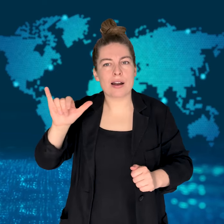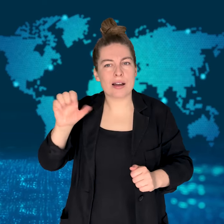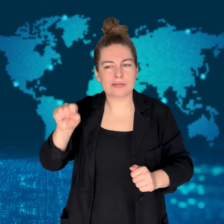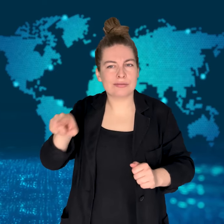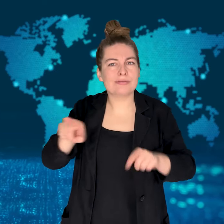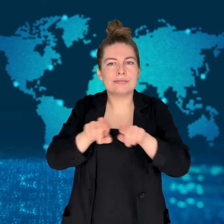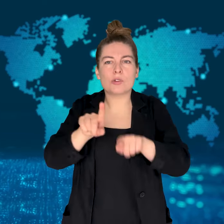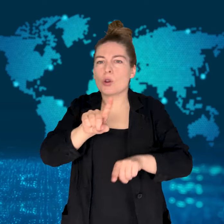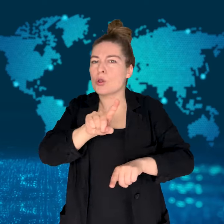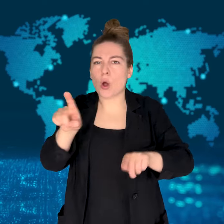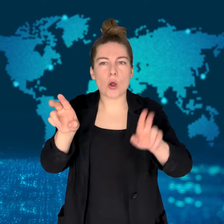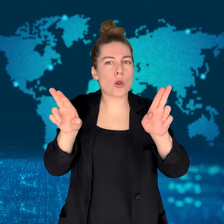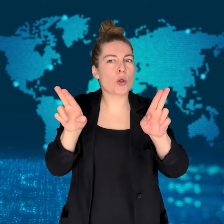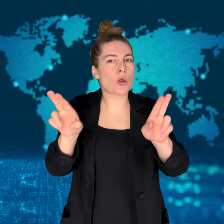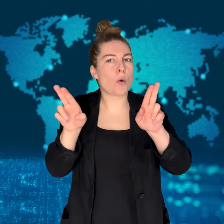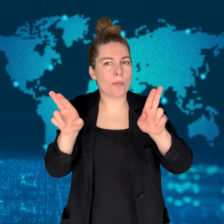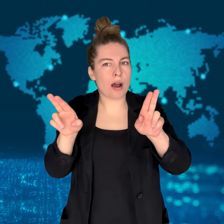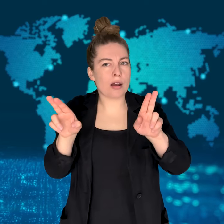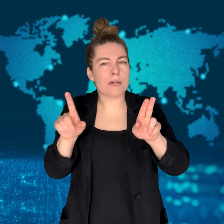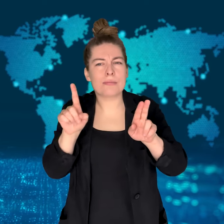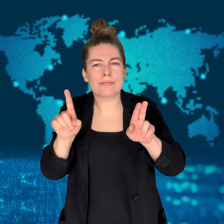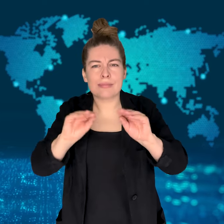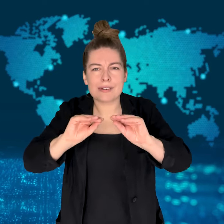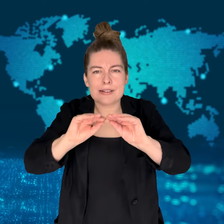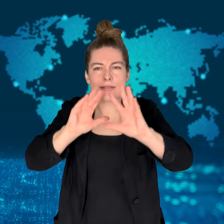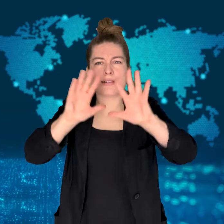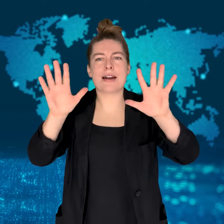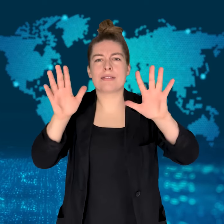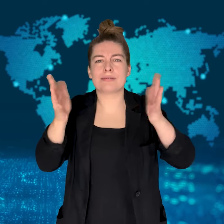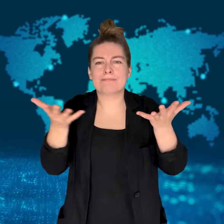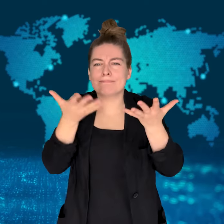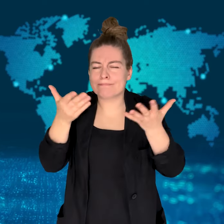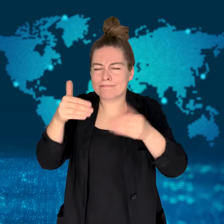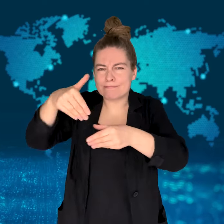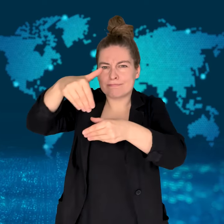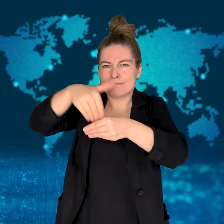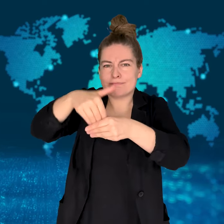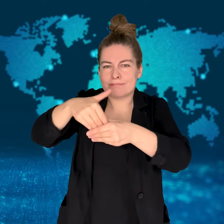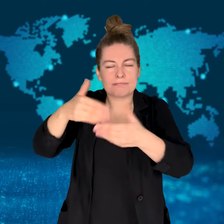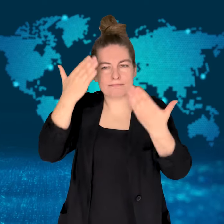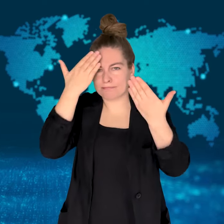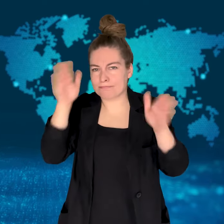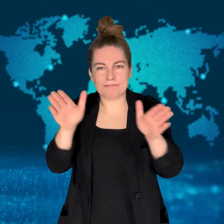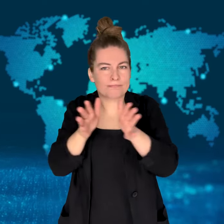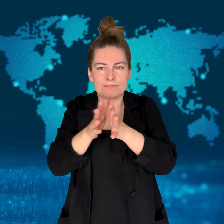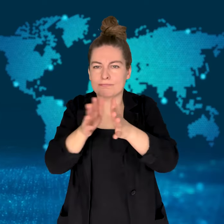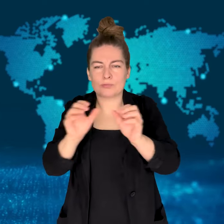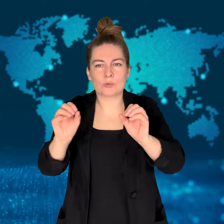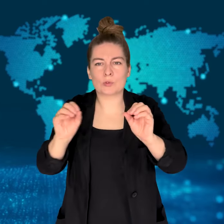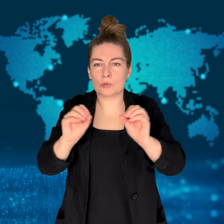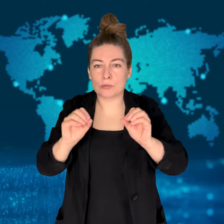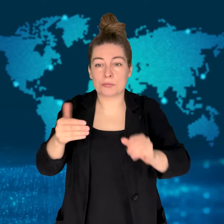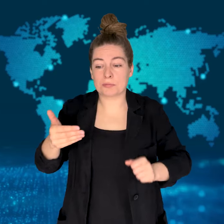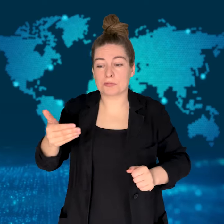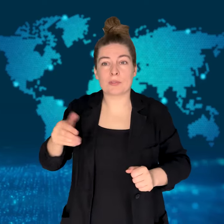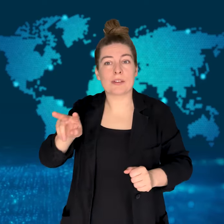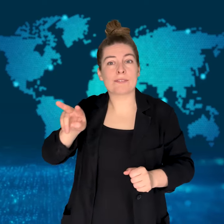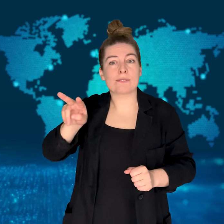but it does not define what is meant by "anomalies."